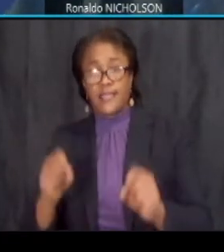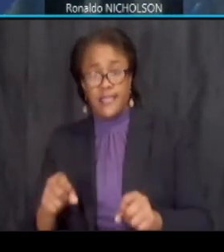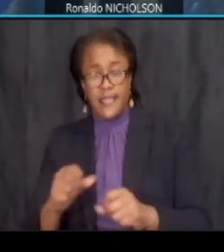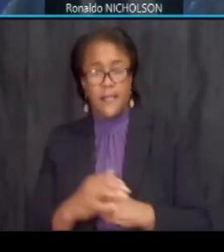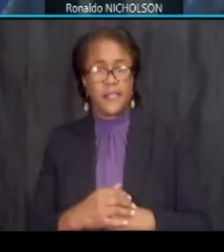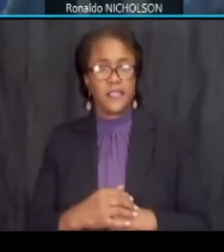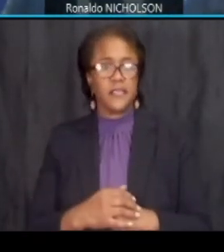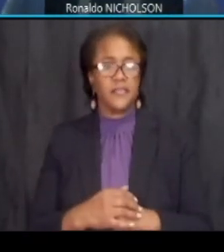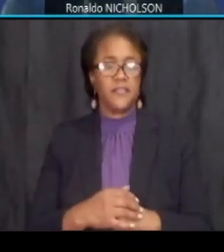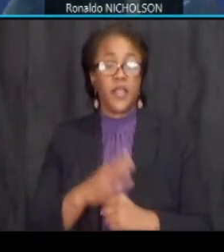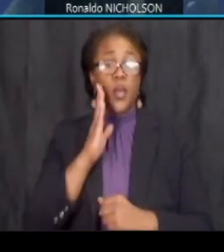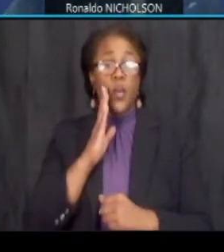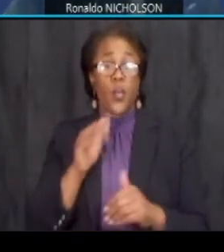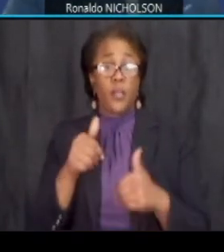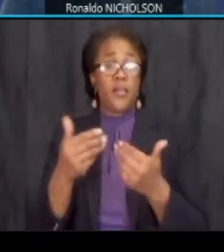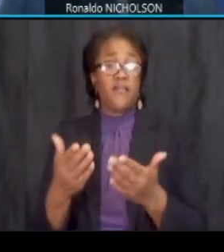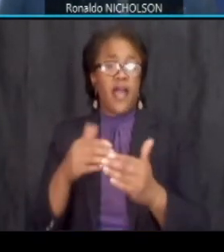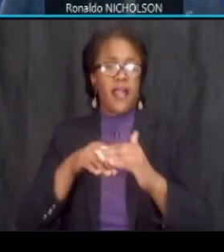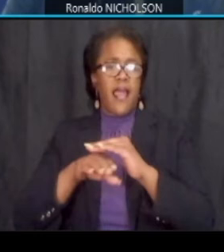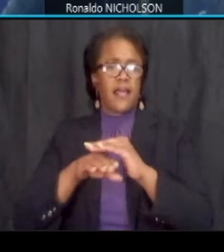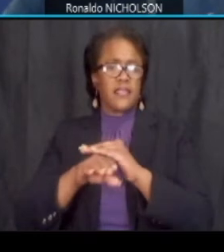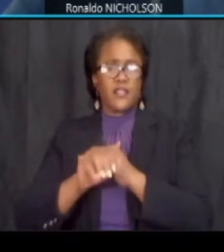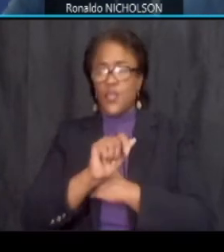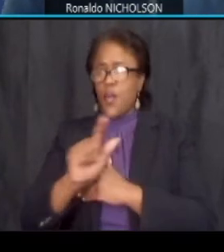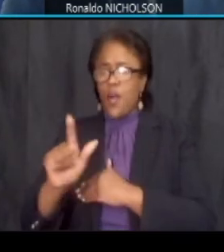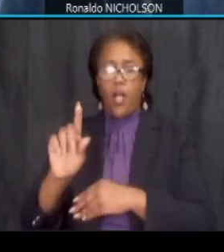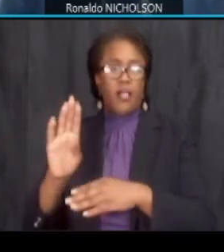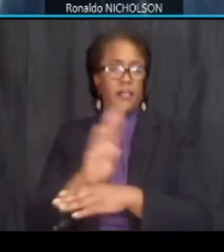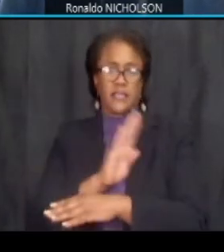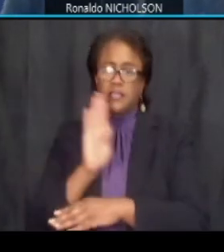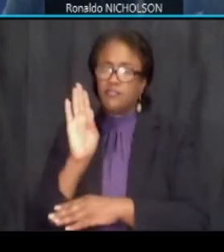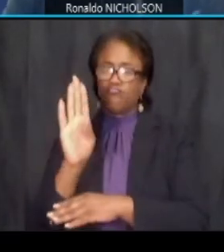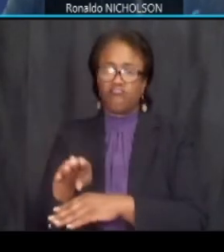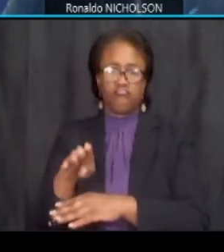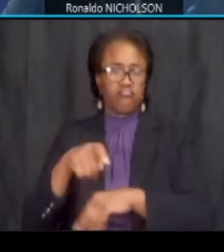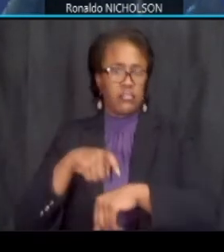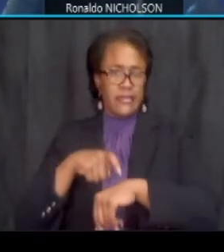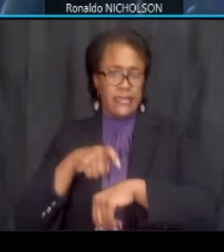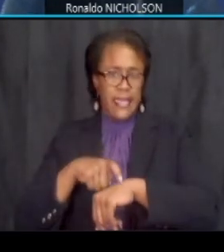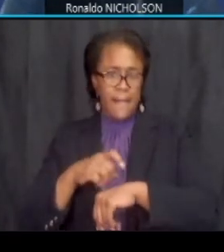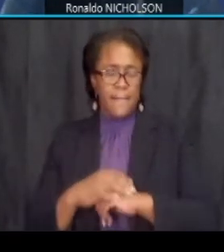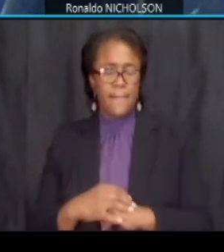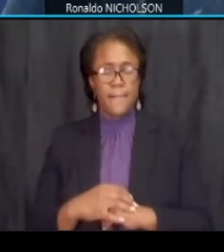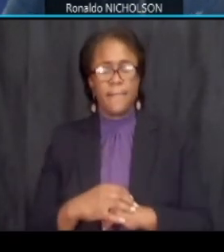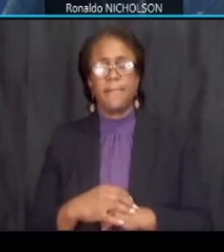we will provide access to all businesses throughout